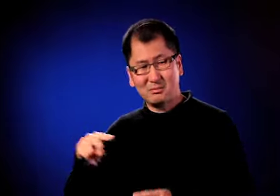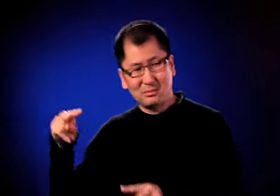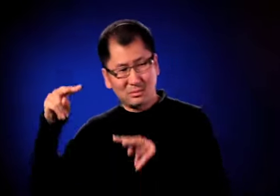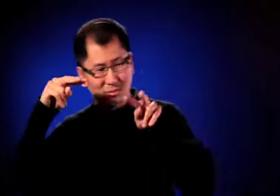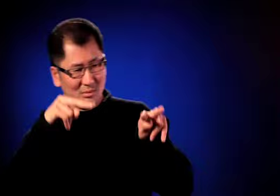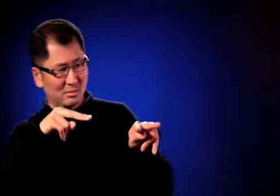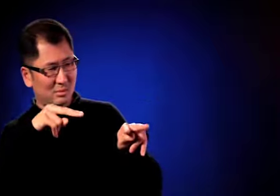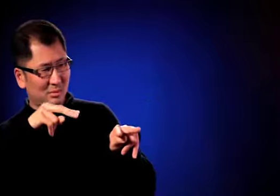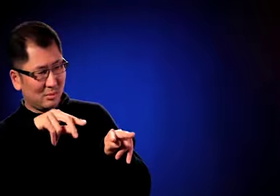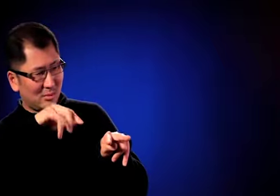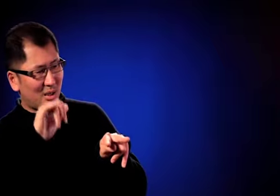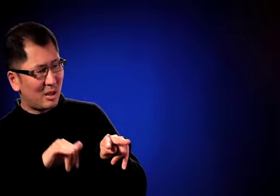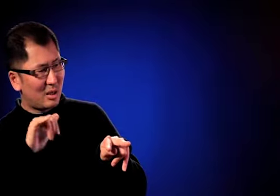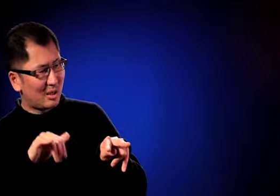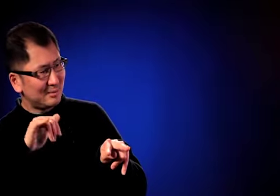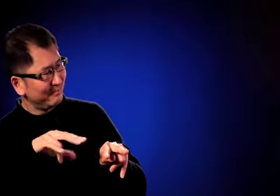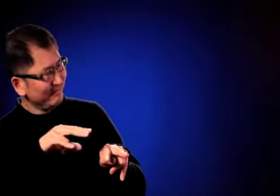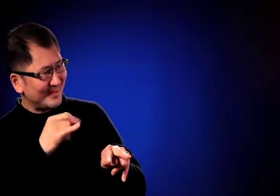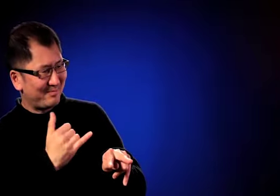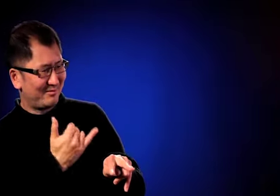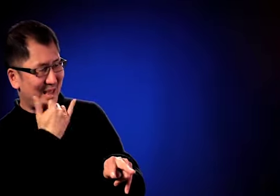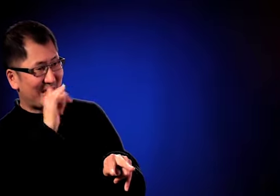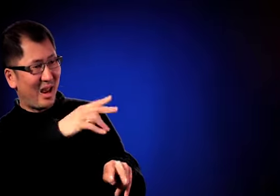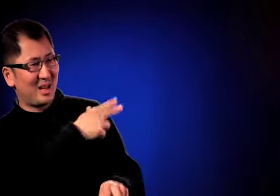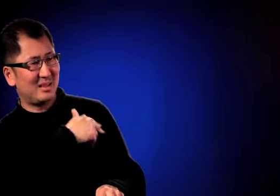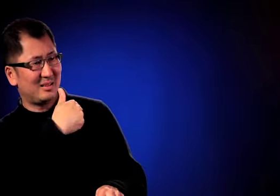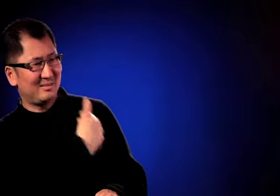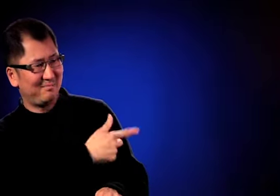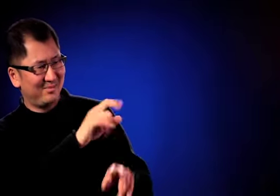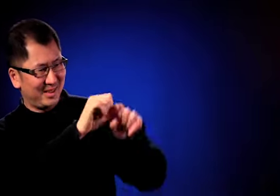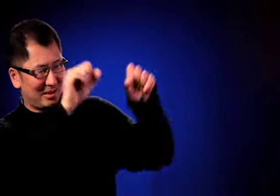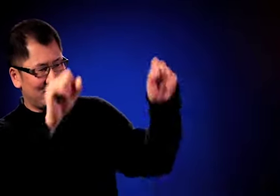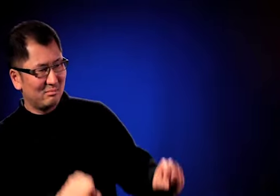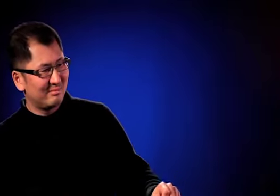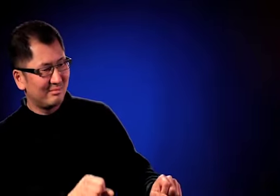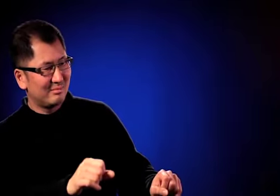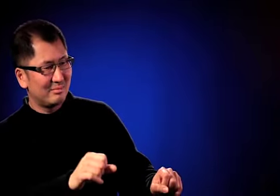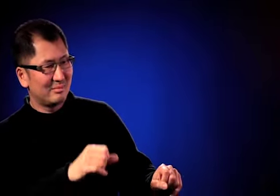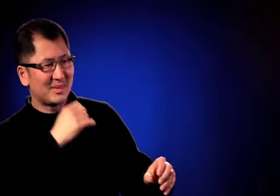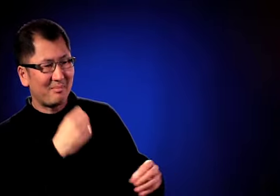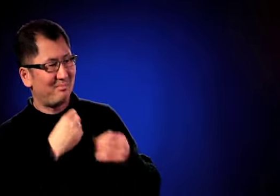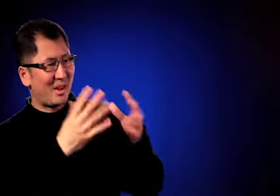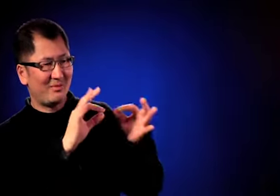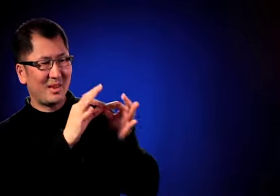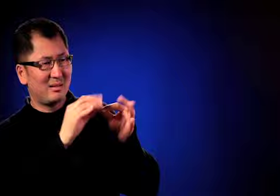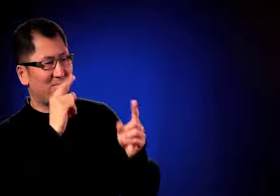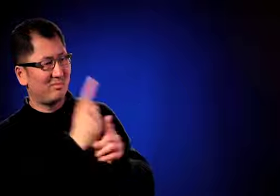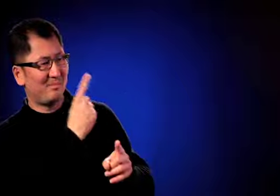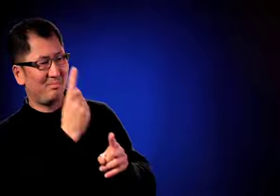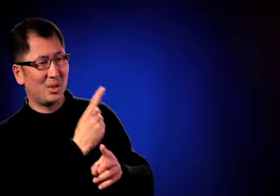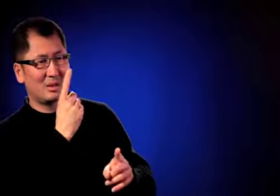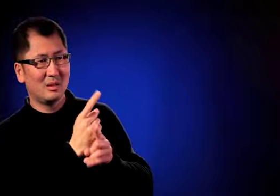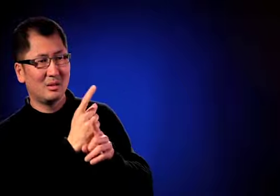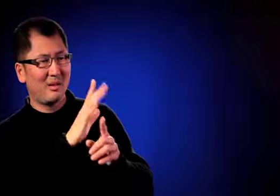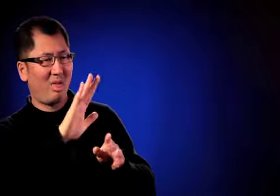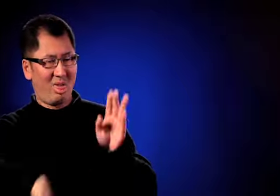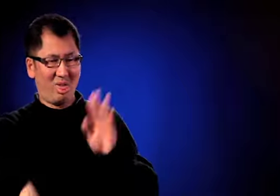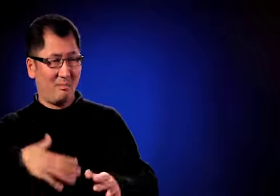I had a couple of friends who came to visit me and told me they knew the system was not providing me what I needed.